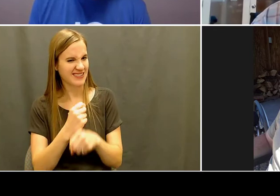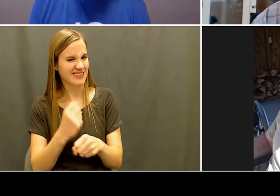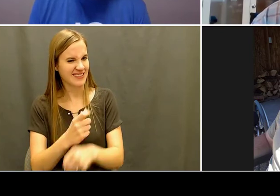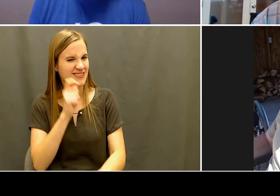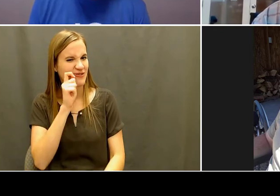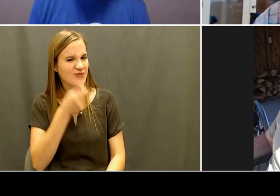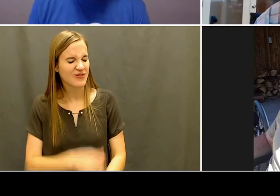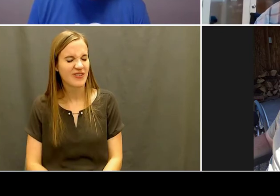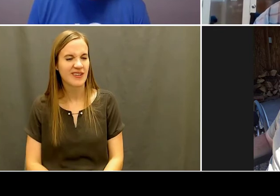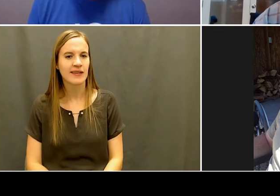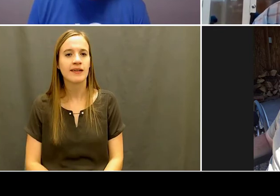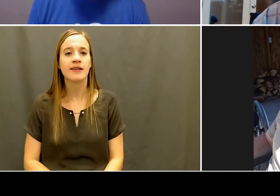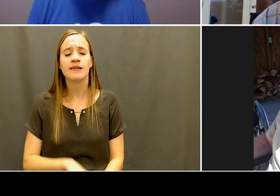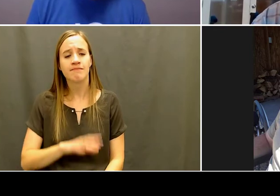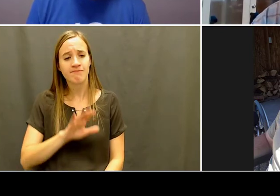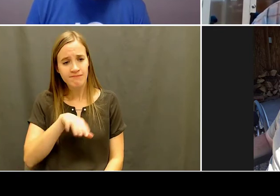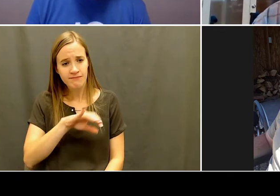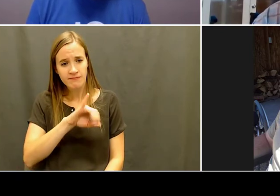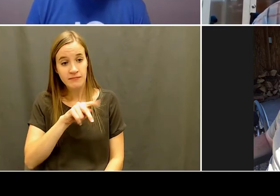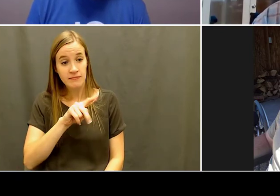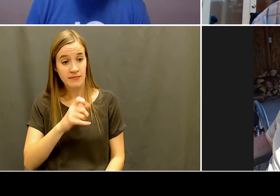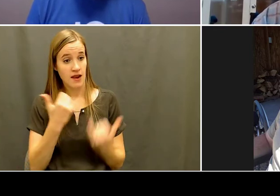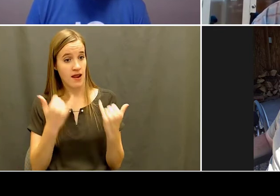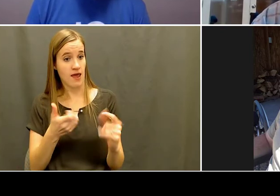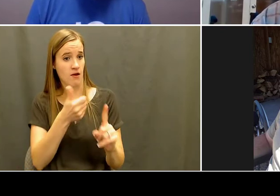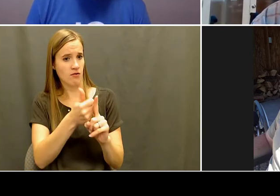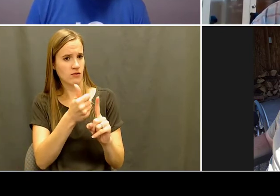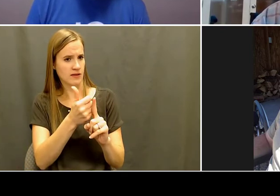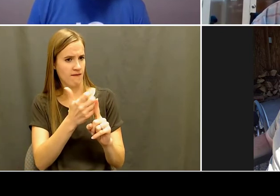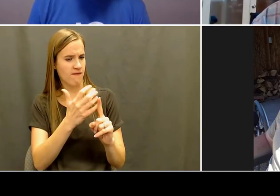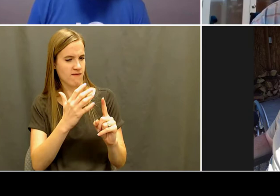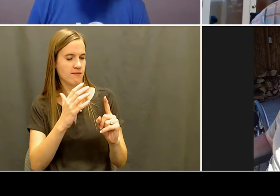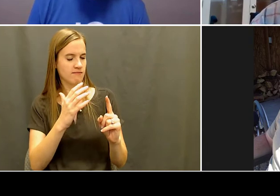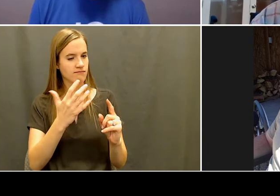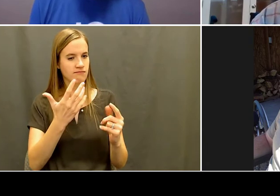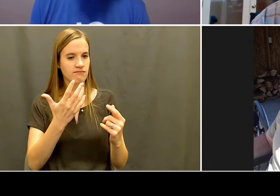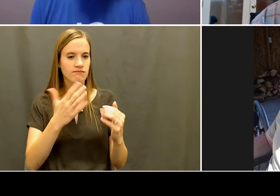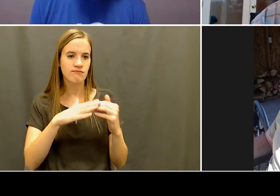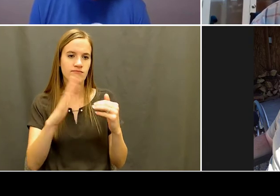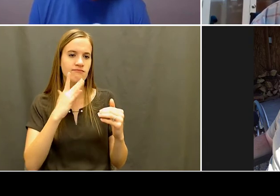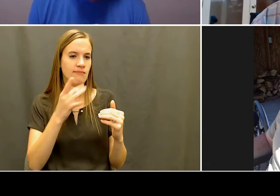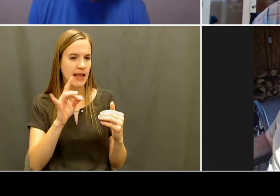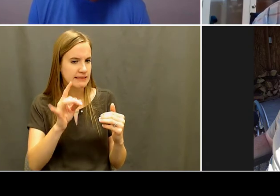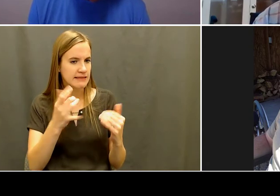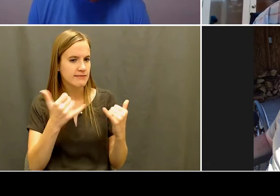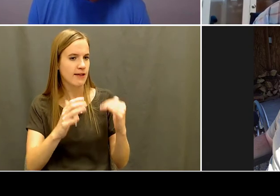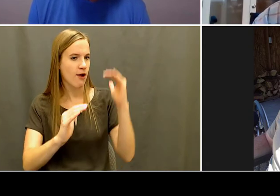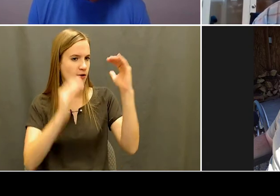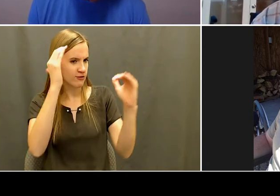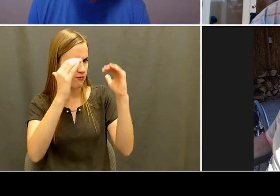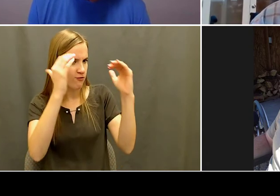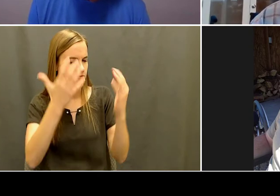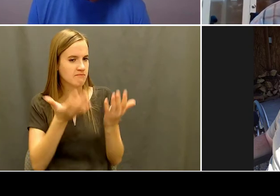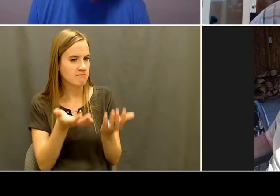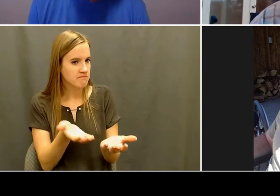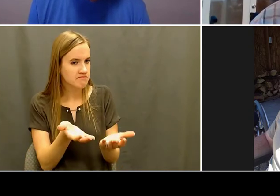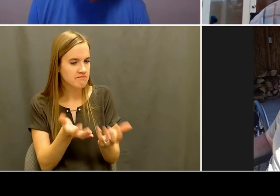do you draw on or what, what do you think back on as some of the key lessons that you learned from sports camp that